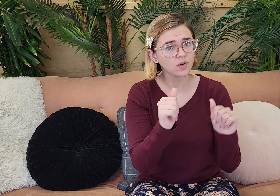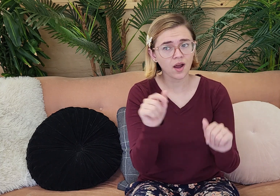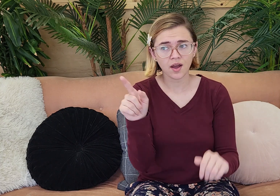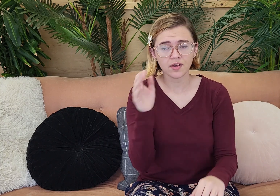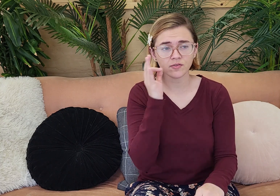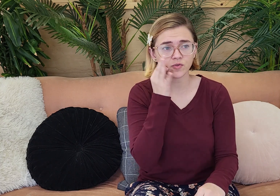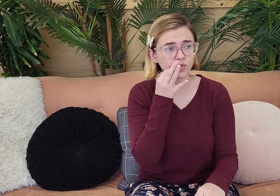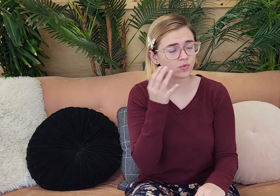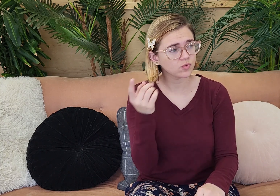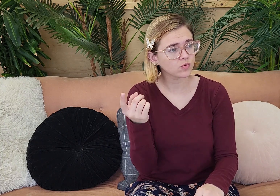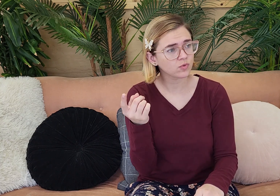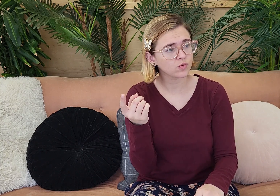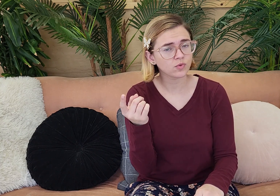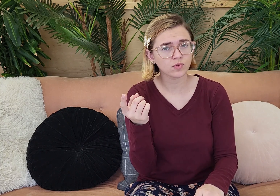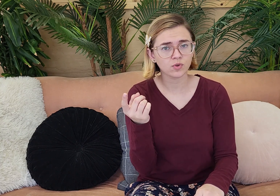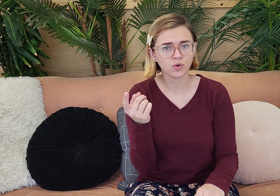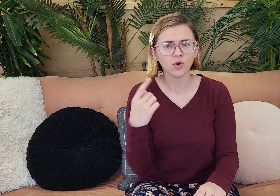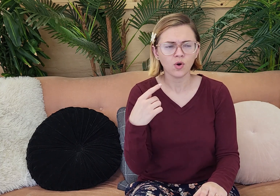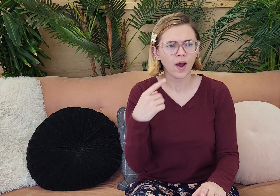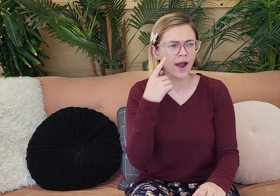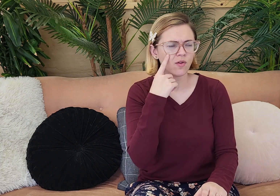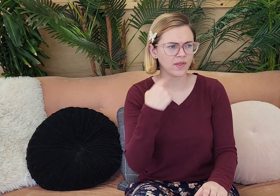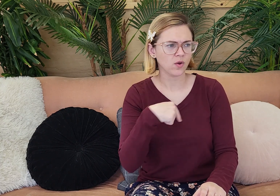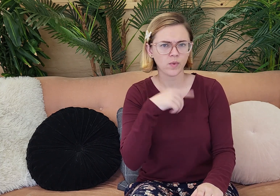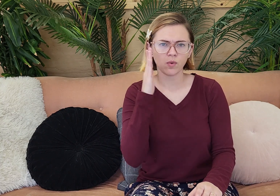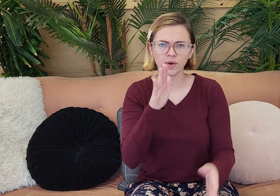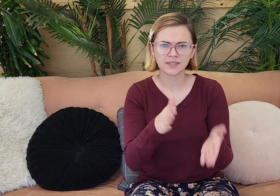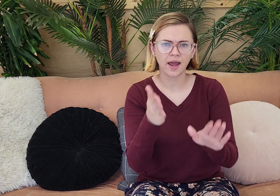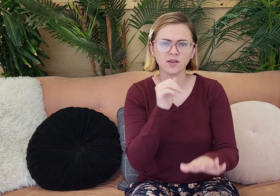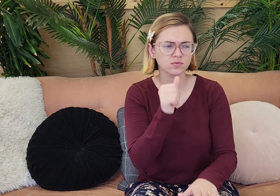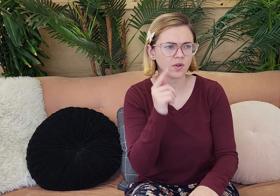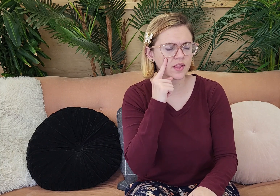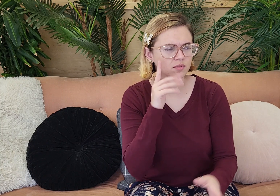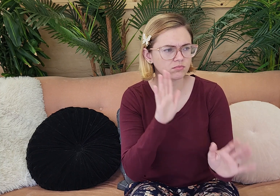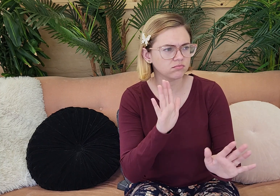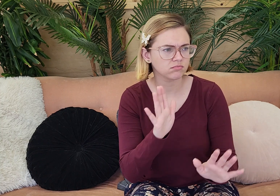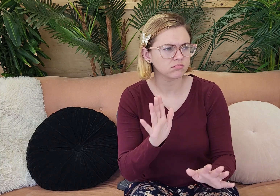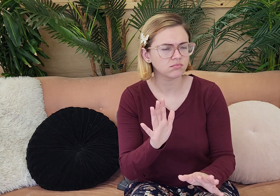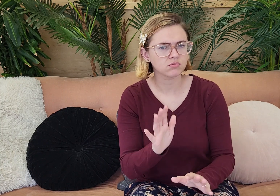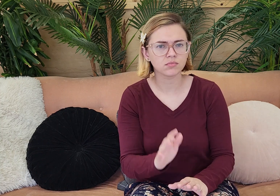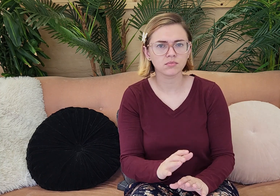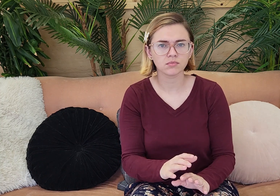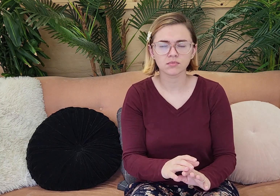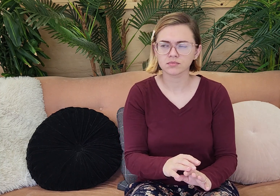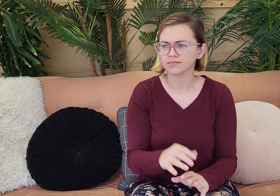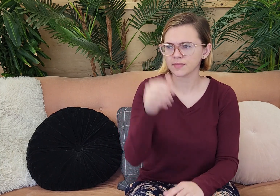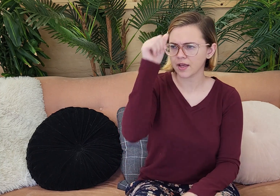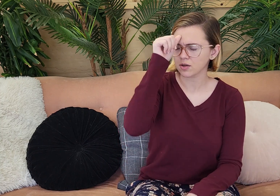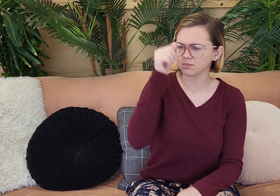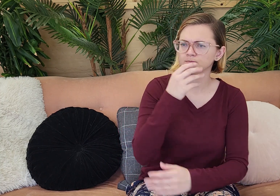Do you want to try the fruit over here? I don't think we will actually die. I don't really think that's what God